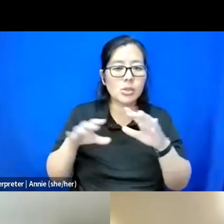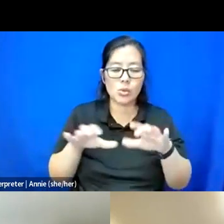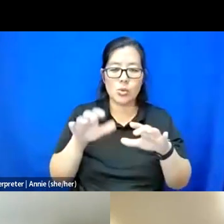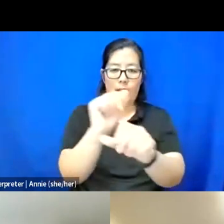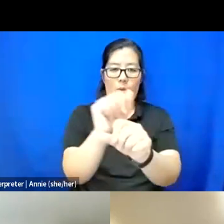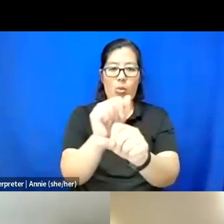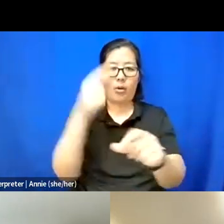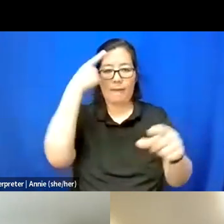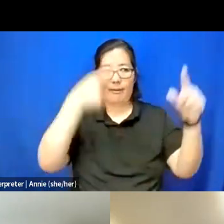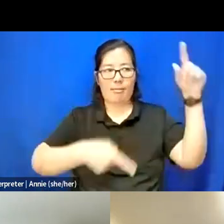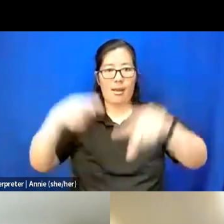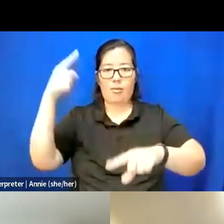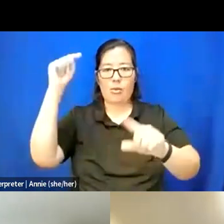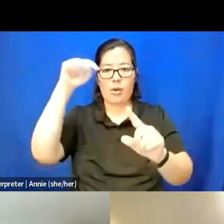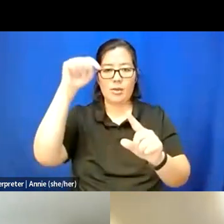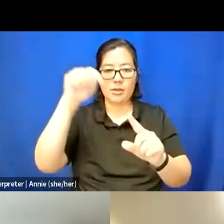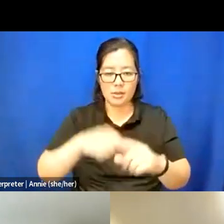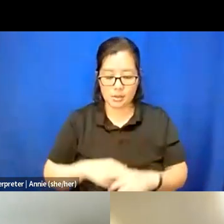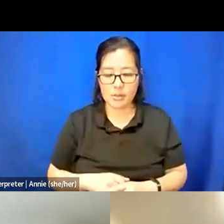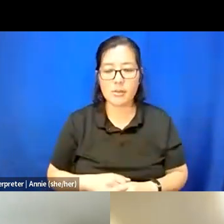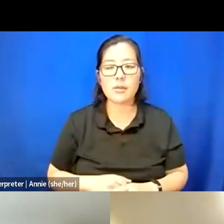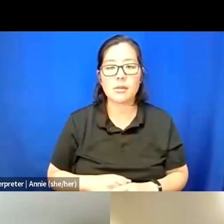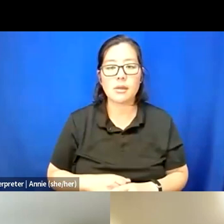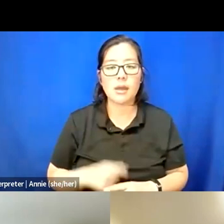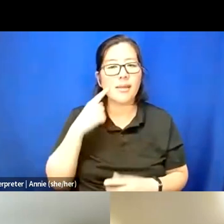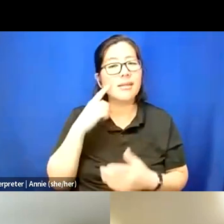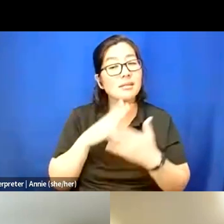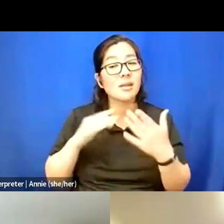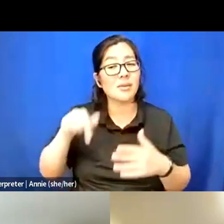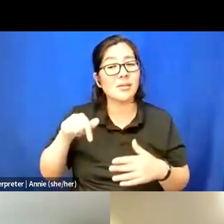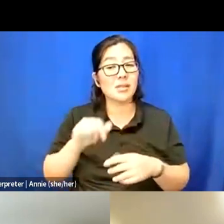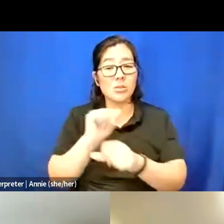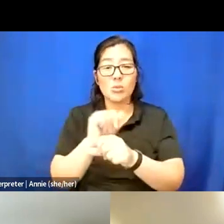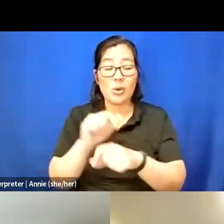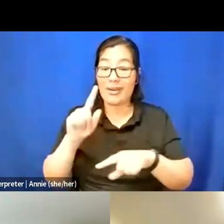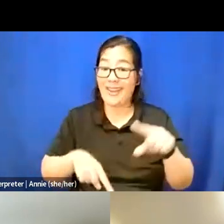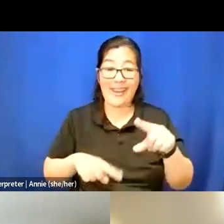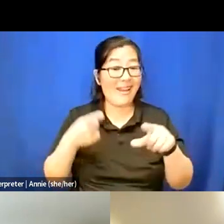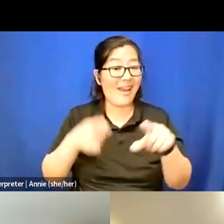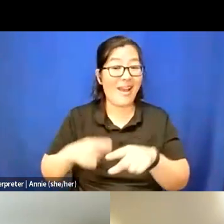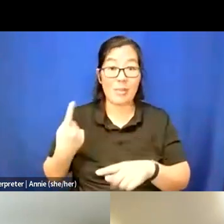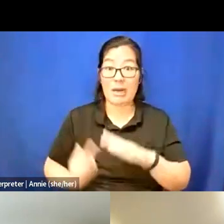Because I do think like some of this work can be done in isolation, if not the majority of all of it.